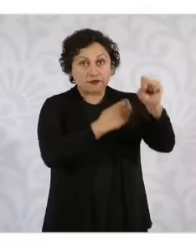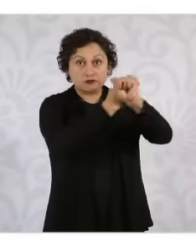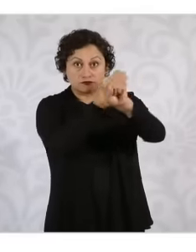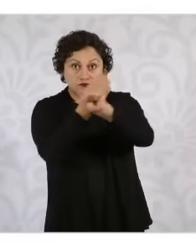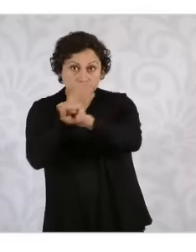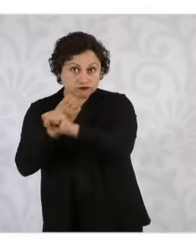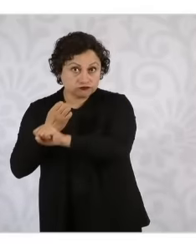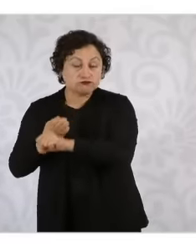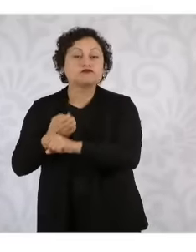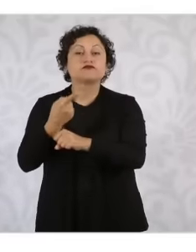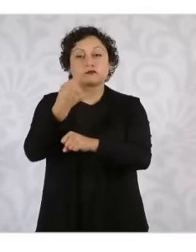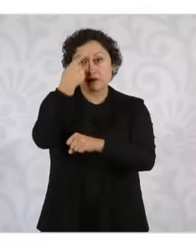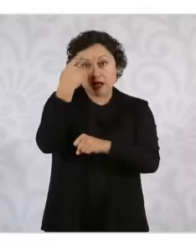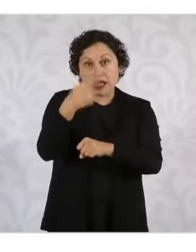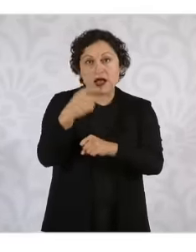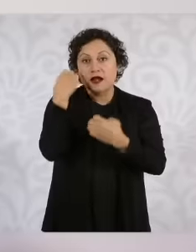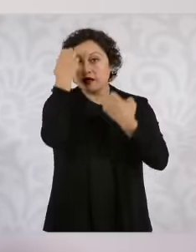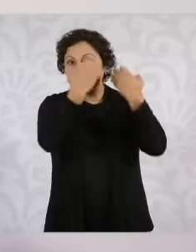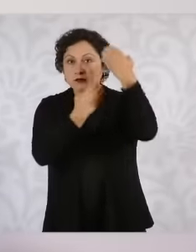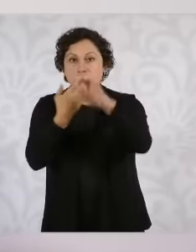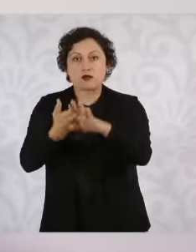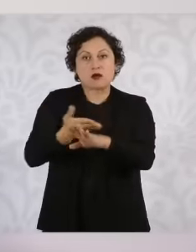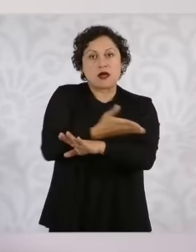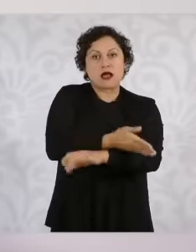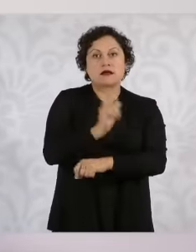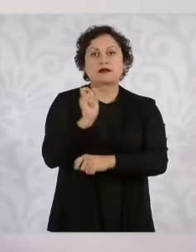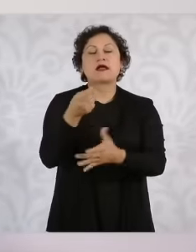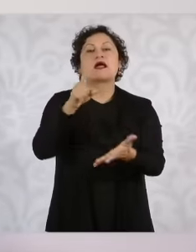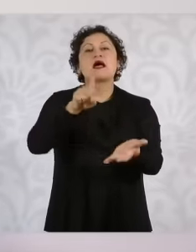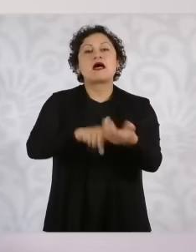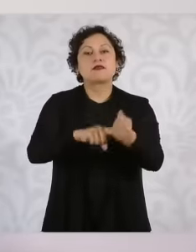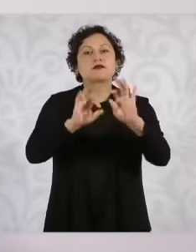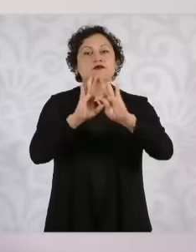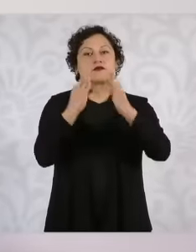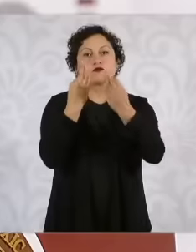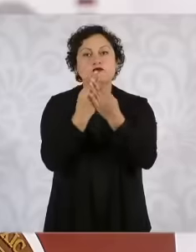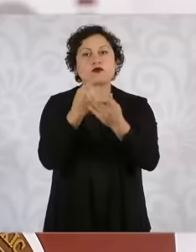where a program of attention to extortion and floor collection